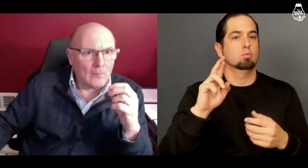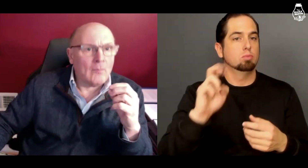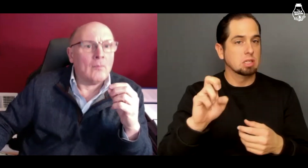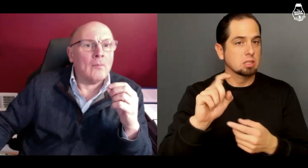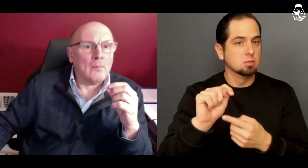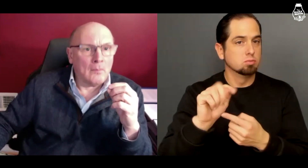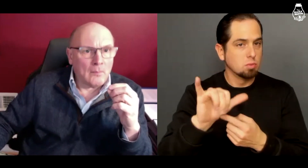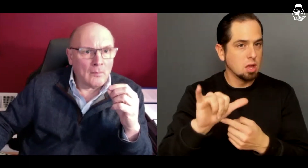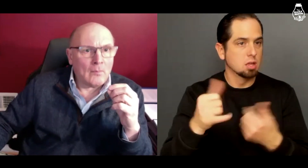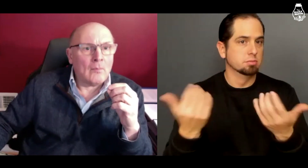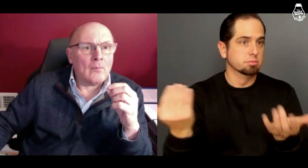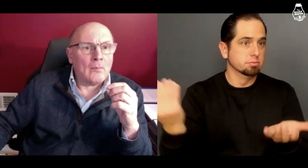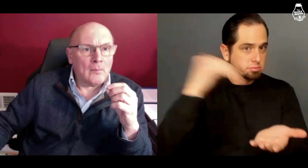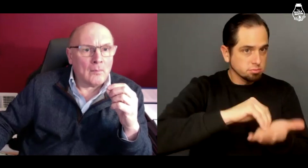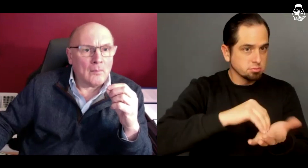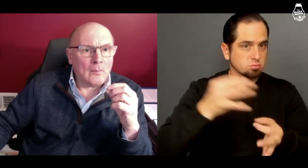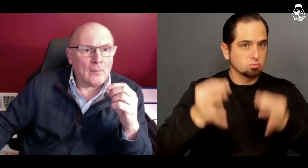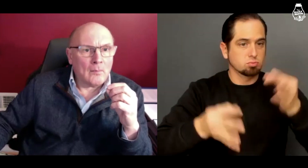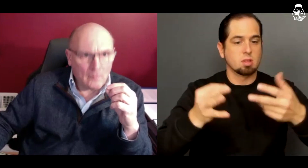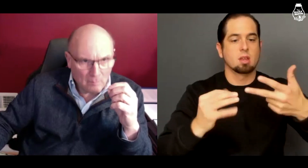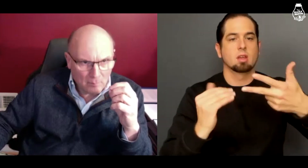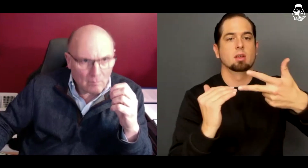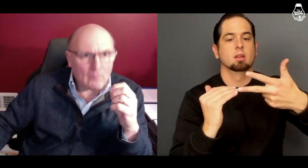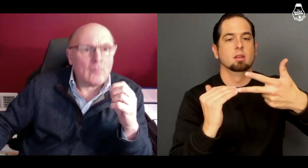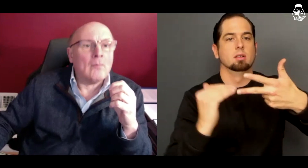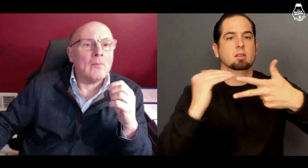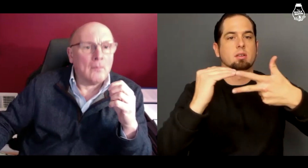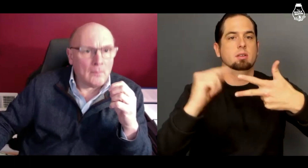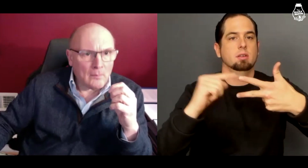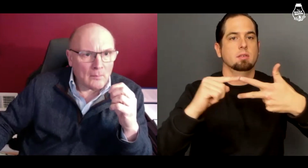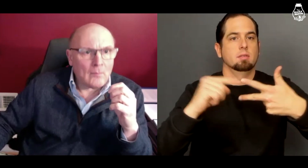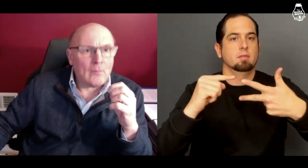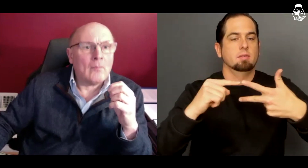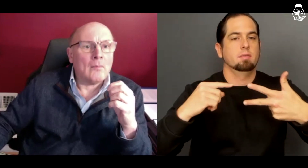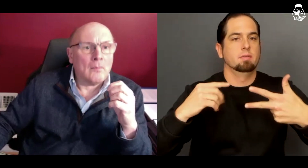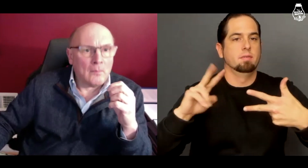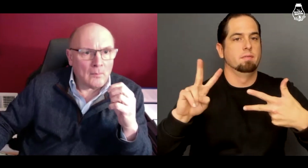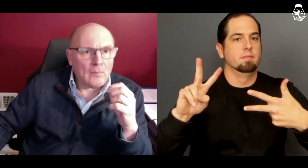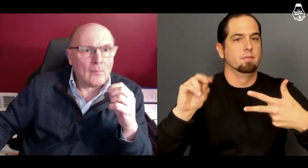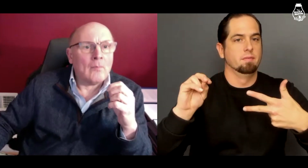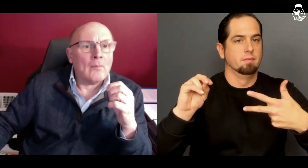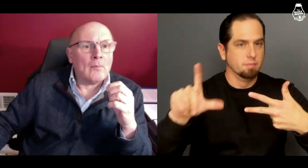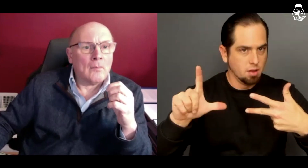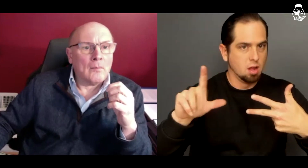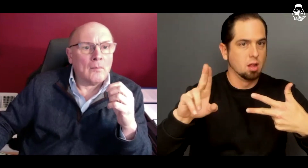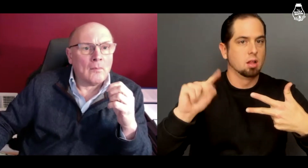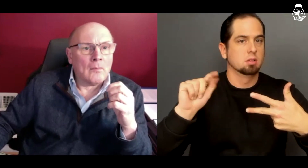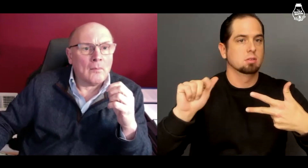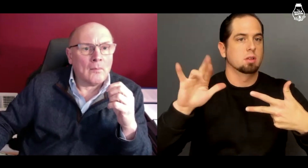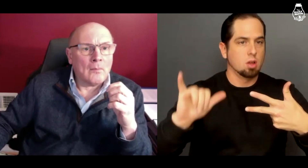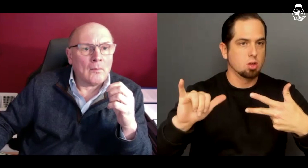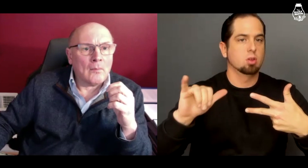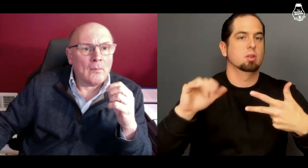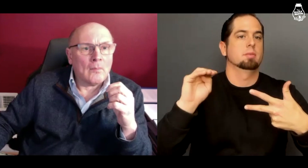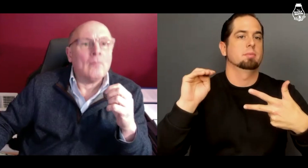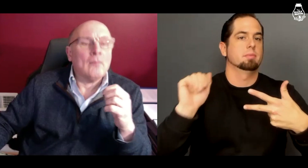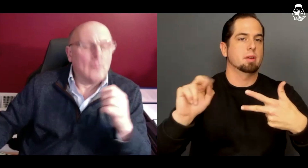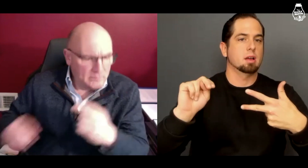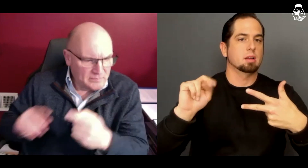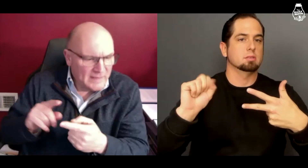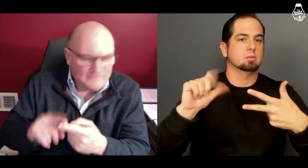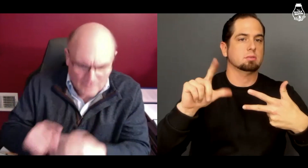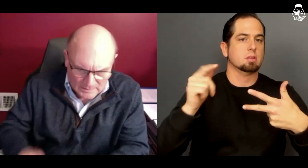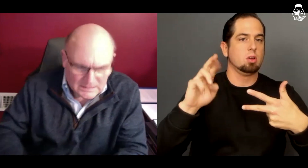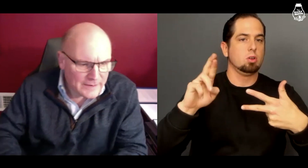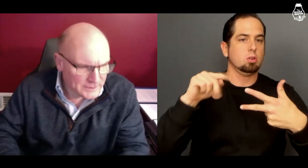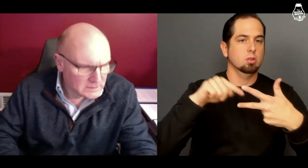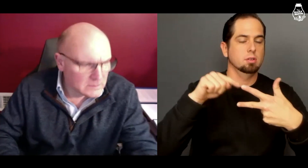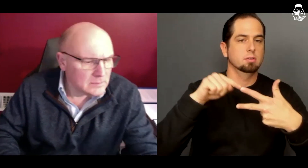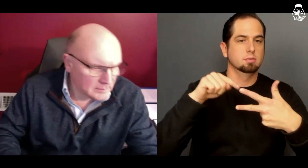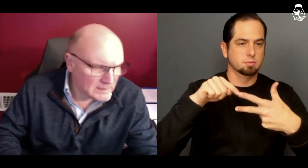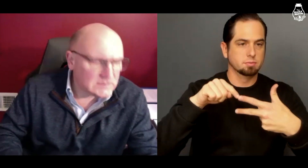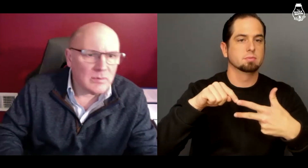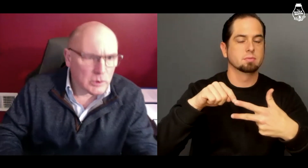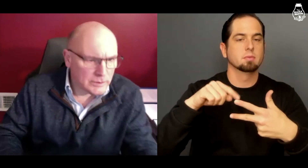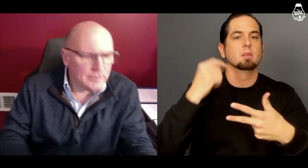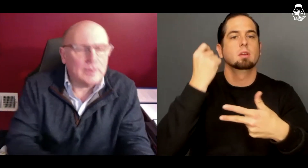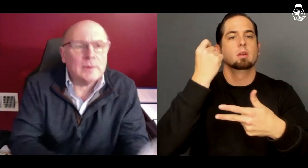a retrial on the charge of voluntary manslaughter.